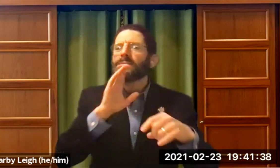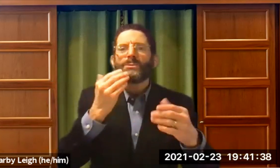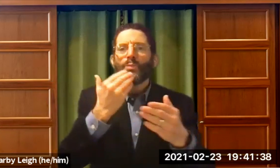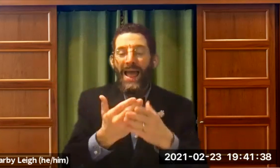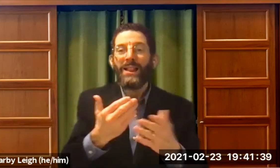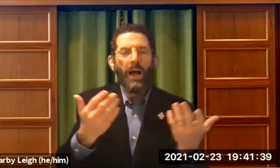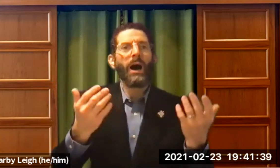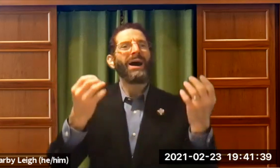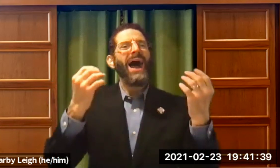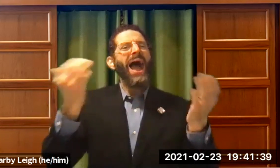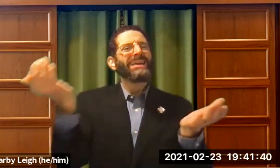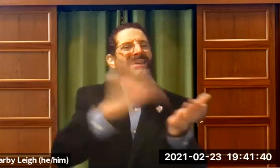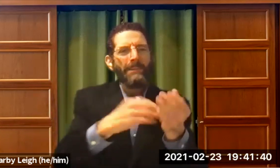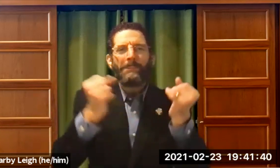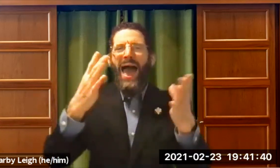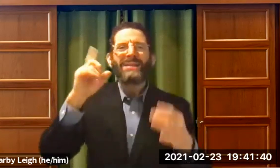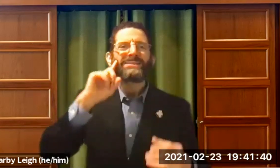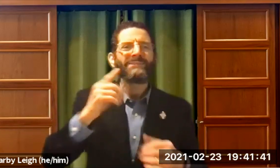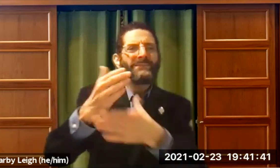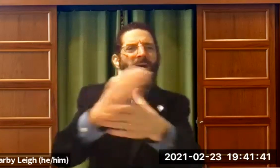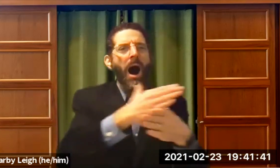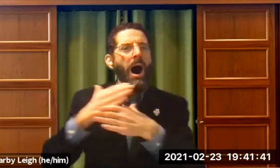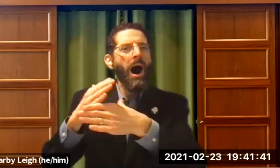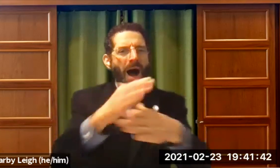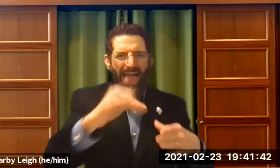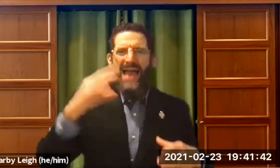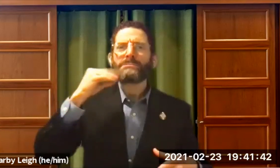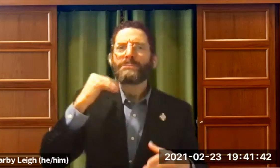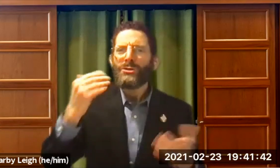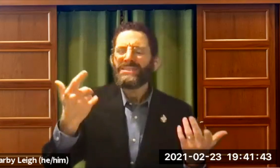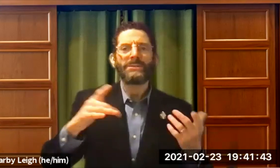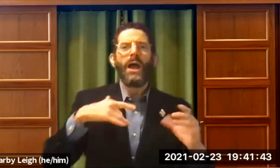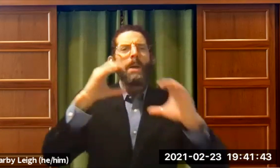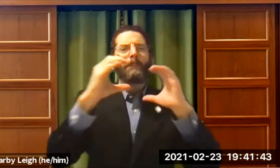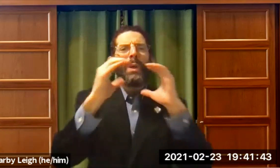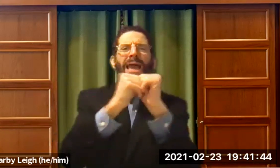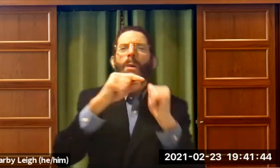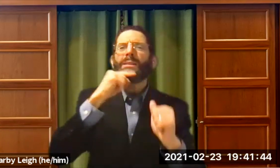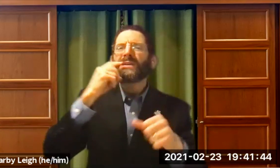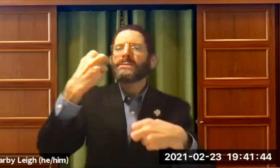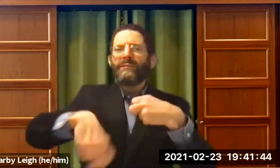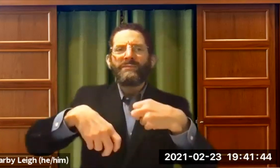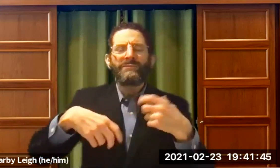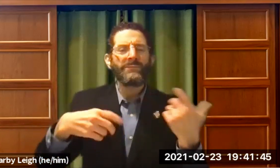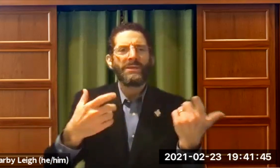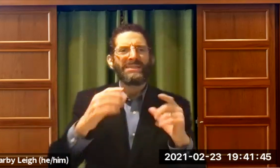I have like a speech impediment. And, again, that is related to the deaf